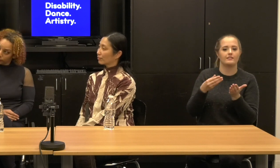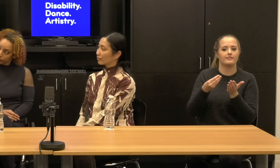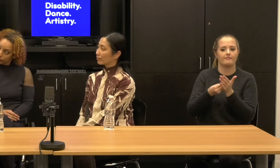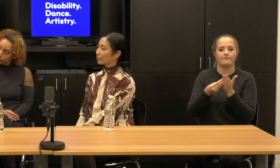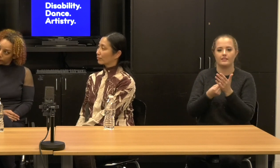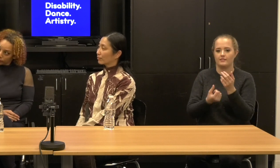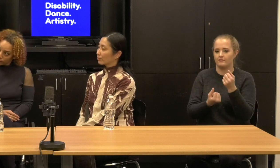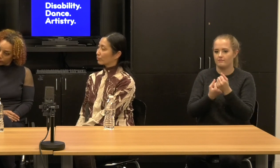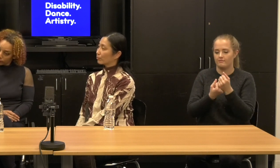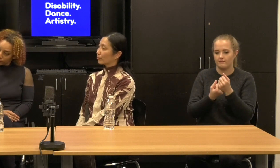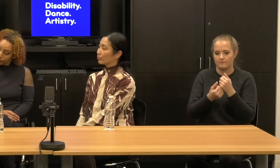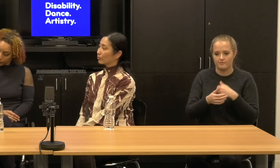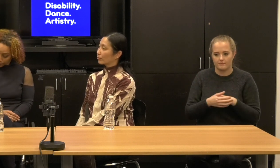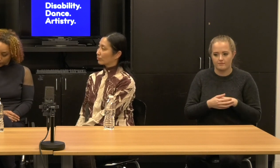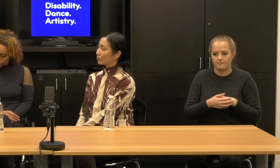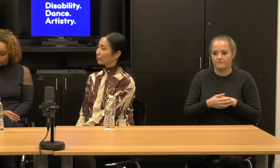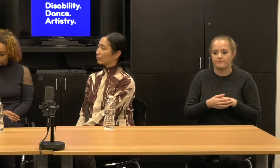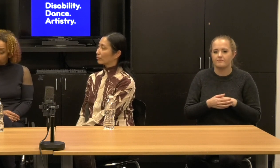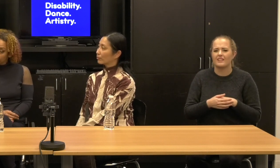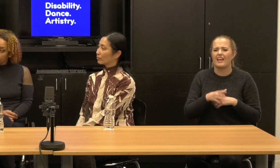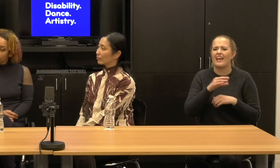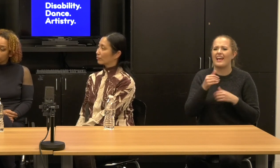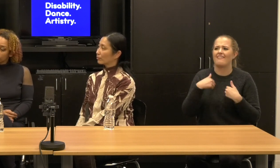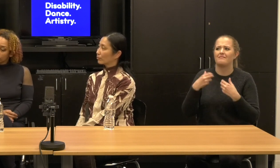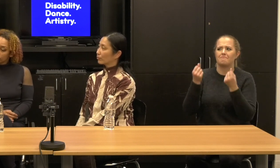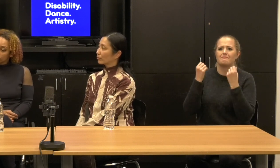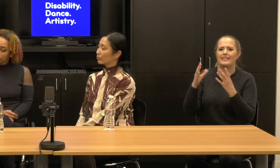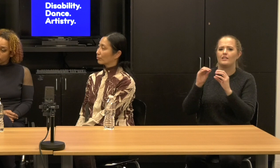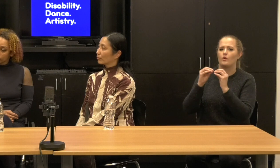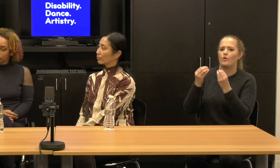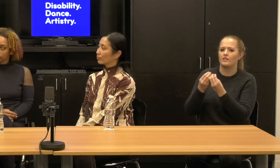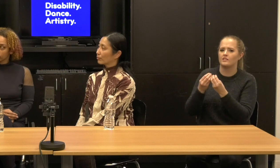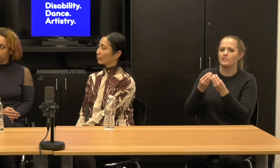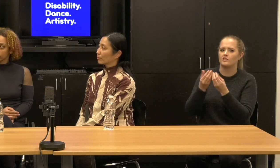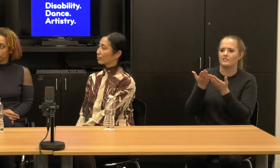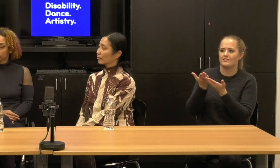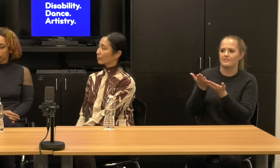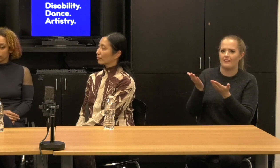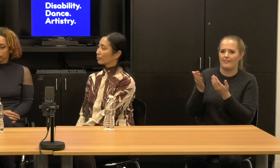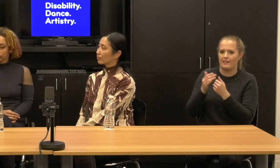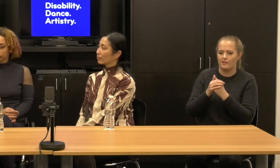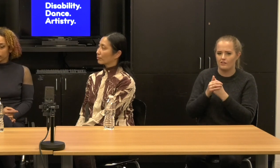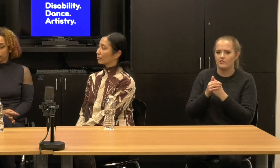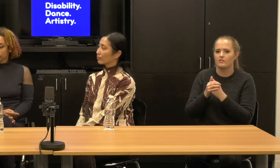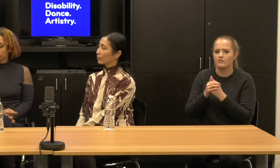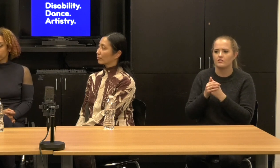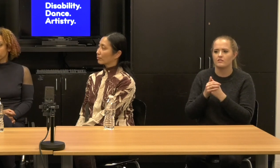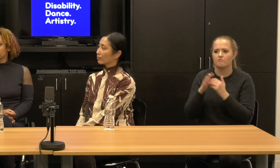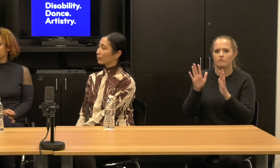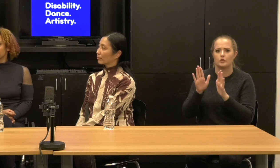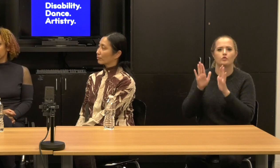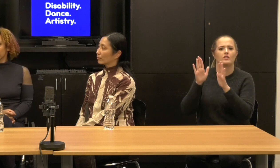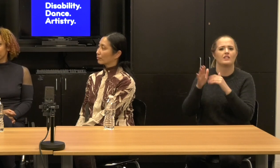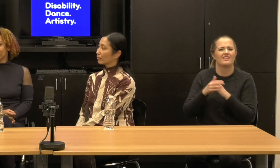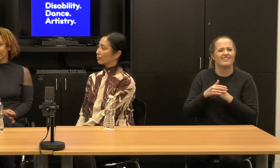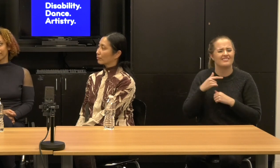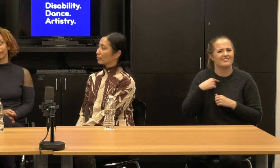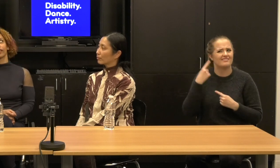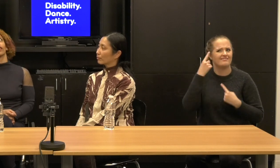fabulous nationwide organizations there. I wonder, yeah, I wonder why the US hasn't had that already.